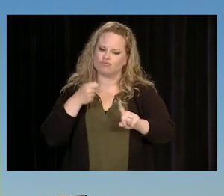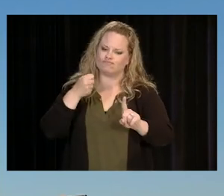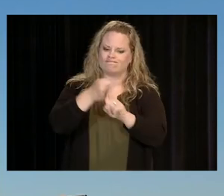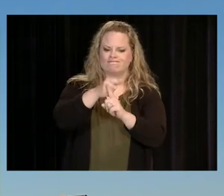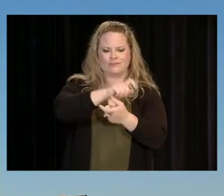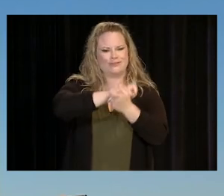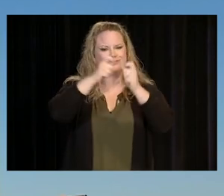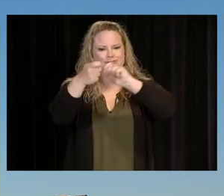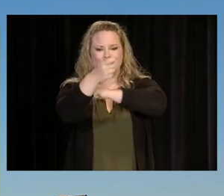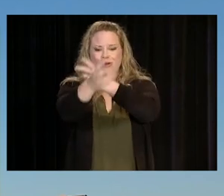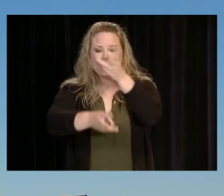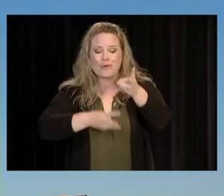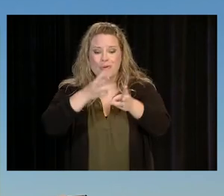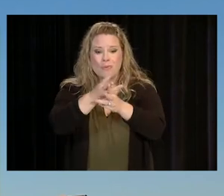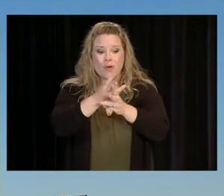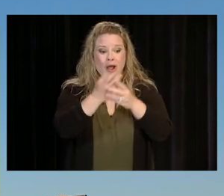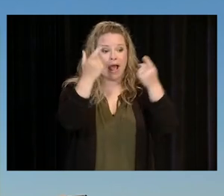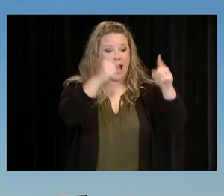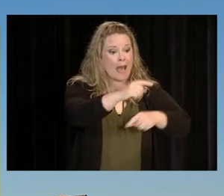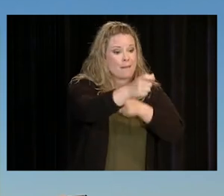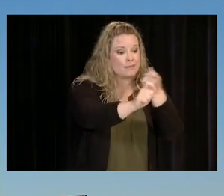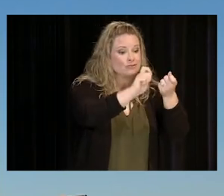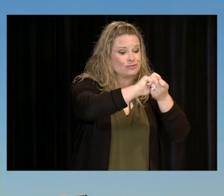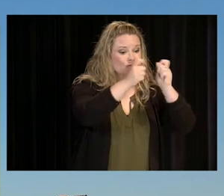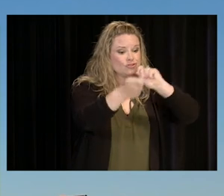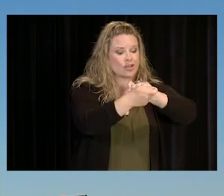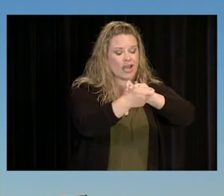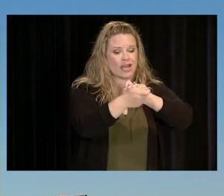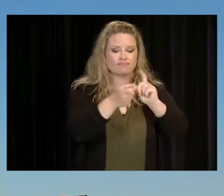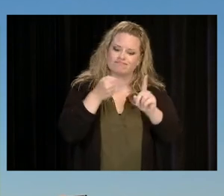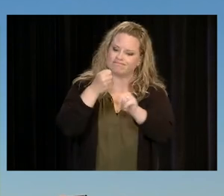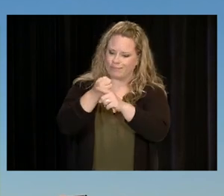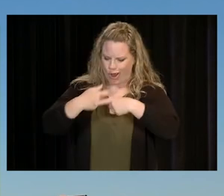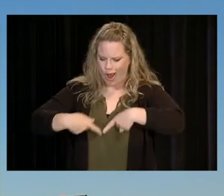TO IMPACT THE WORLD. WHERE THERE IS CHANGE THERE IS OPPORTUNITY.